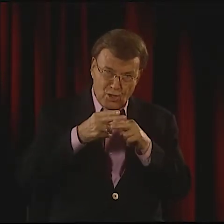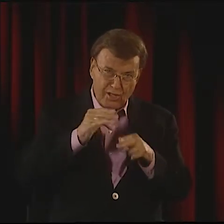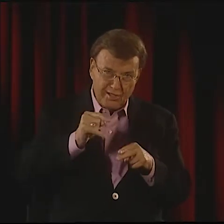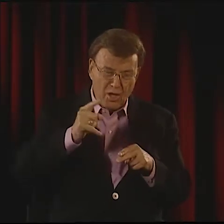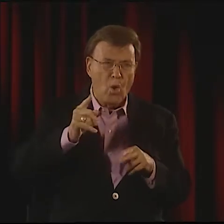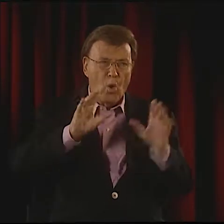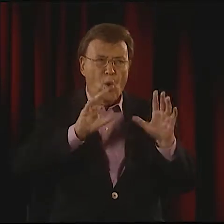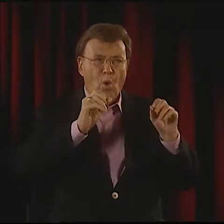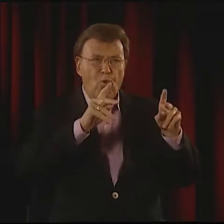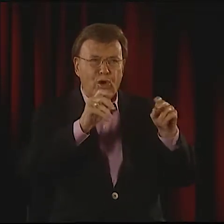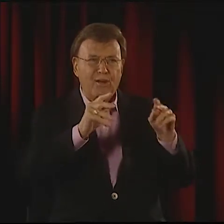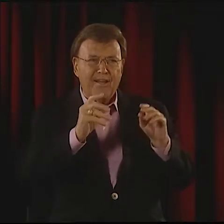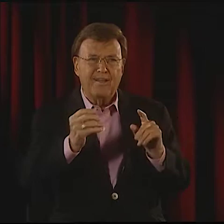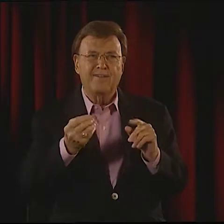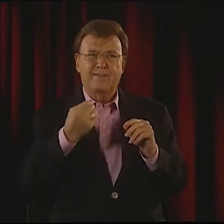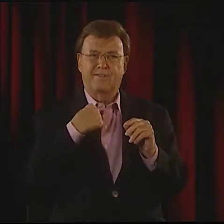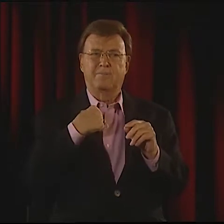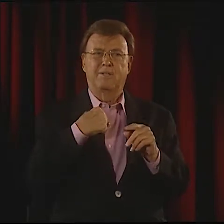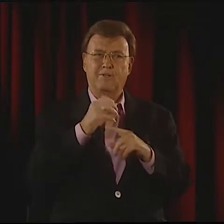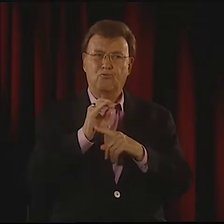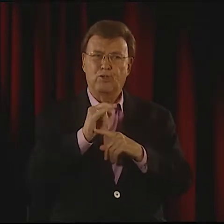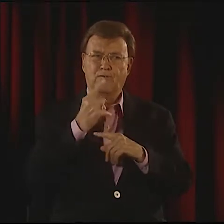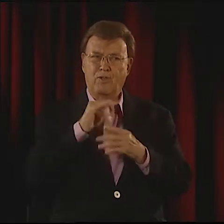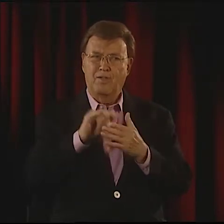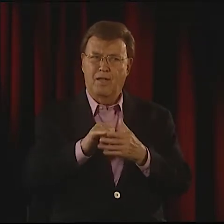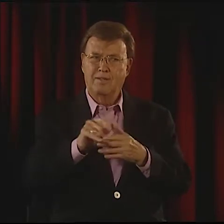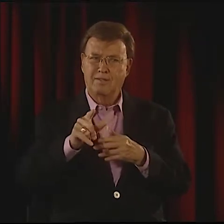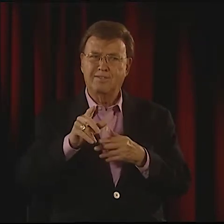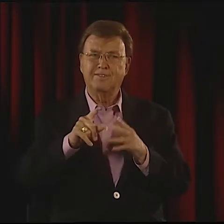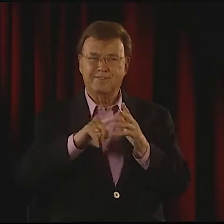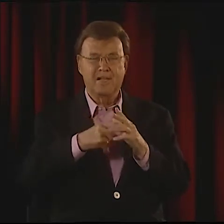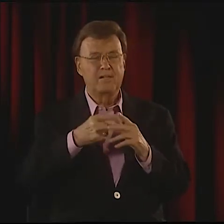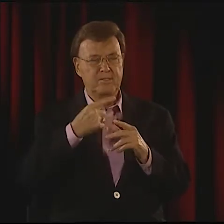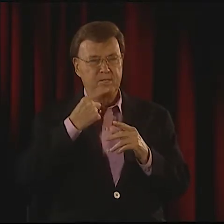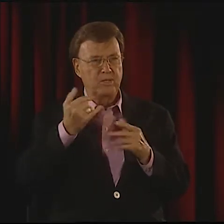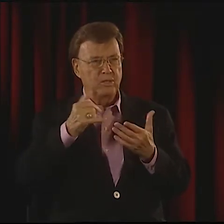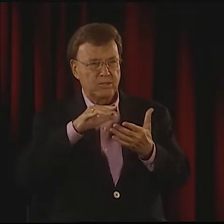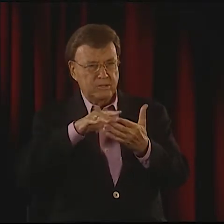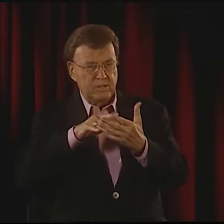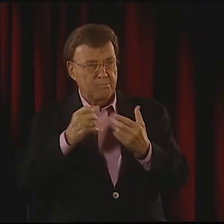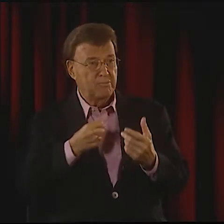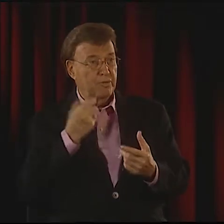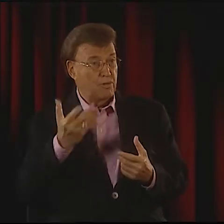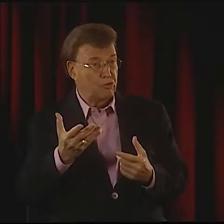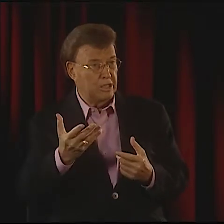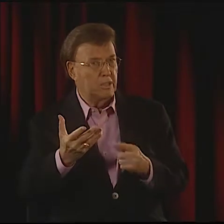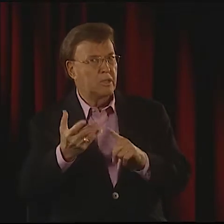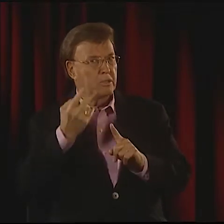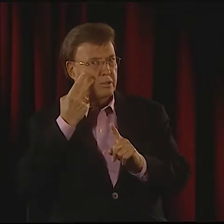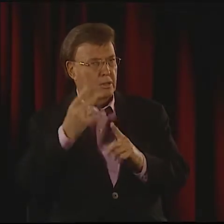TO APPLY TO MY WORK. I SAID, "NOW, YOU GOT TO GIVE ME CREDIT FOR THIS. I CONSTRUCTED IT," AND HE SAID, "OH, OF COURSE I WILL.